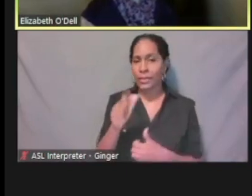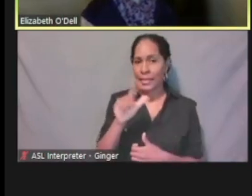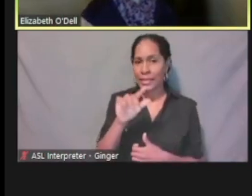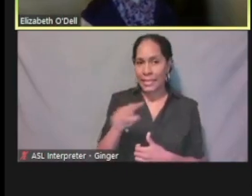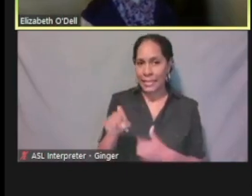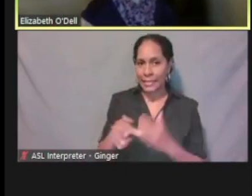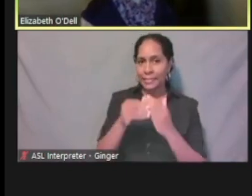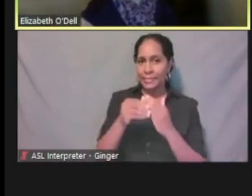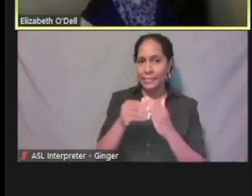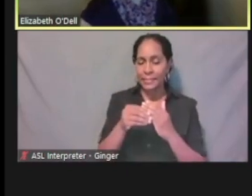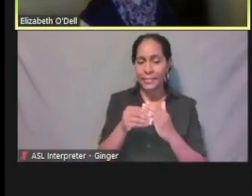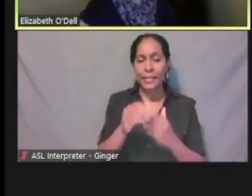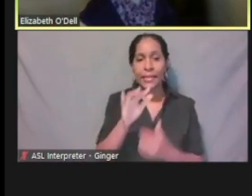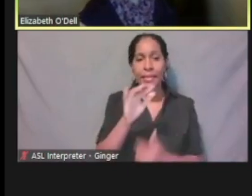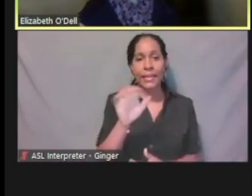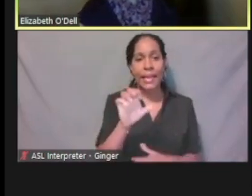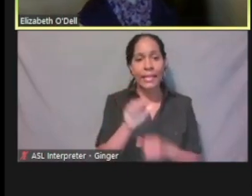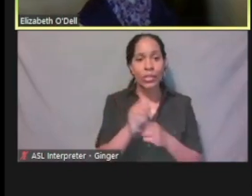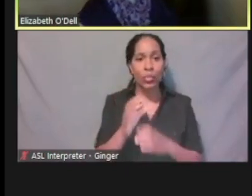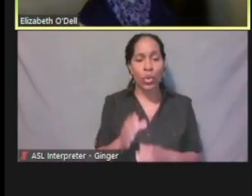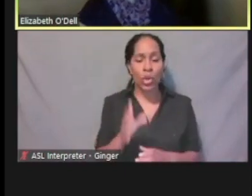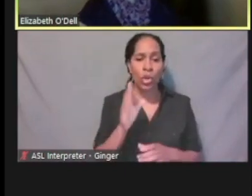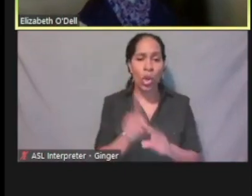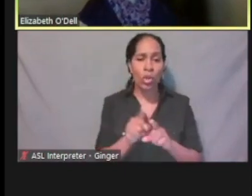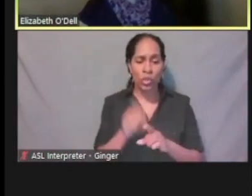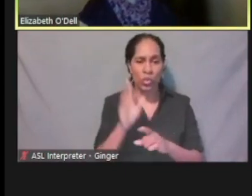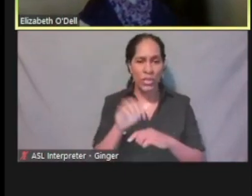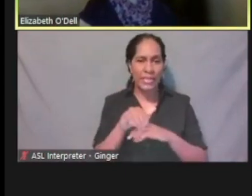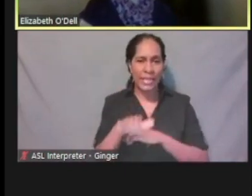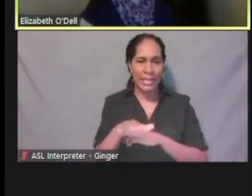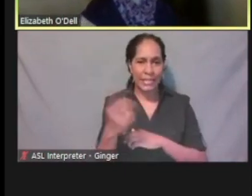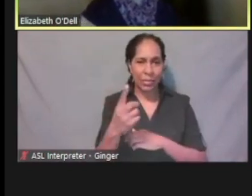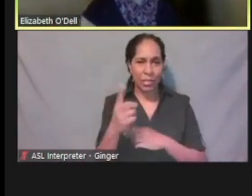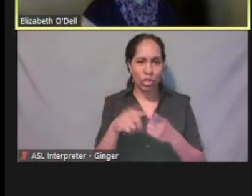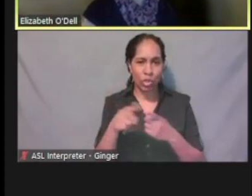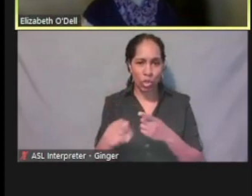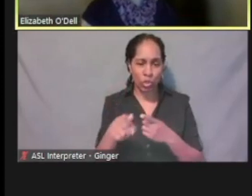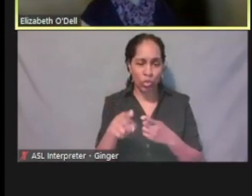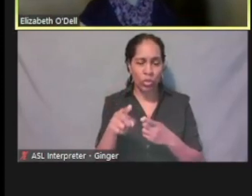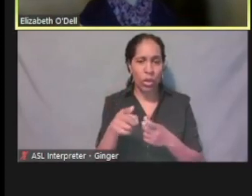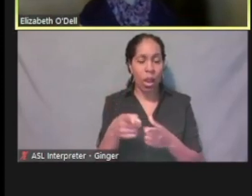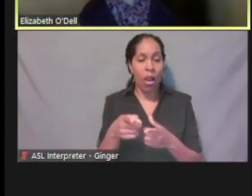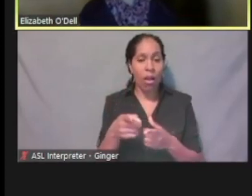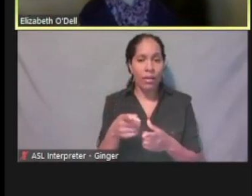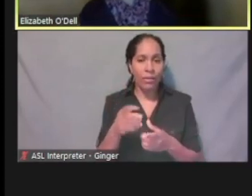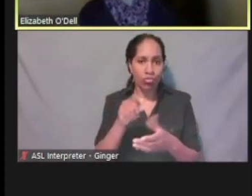The caseworker would also send something to you in writing, a formal request for any information